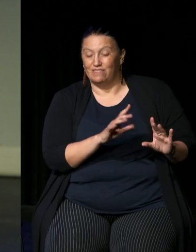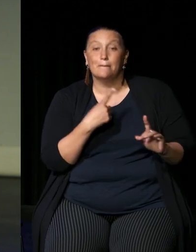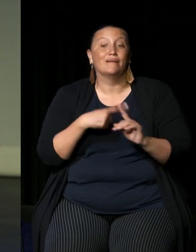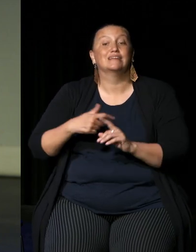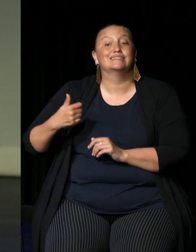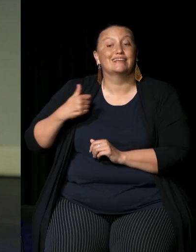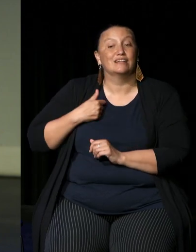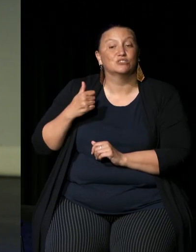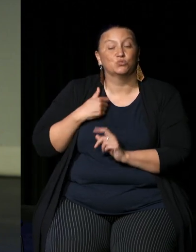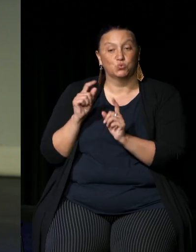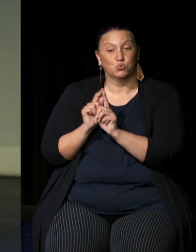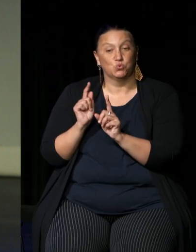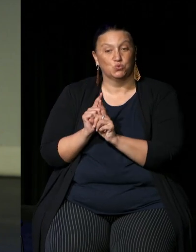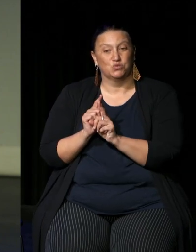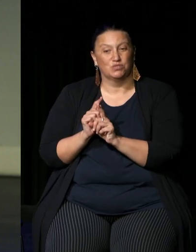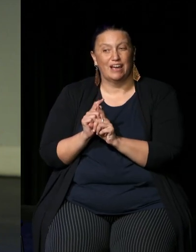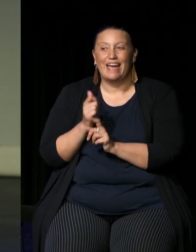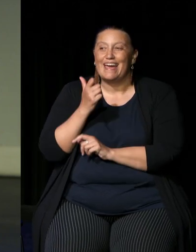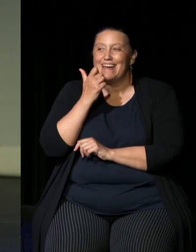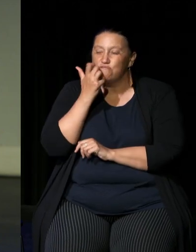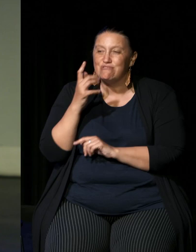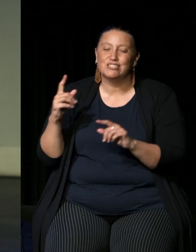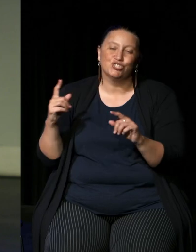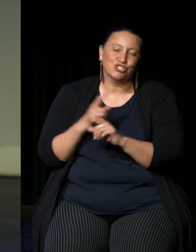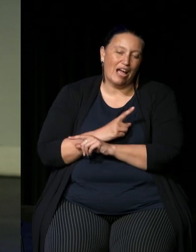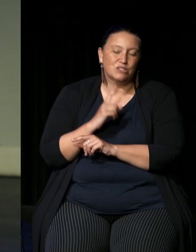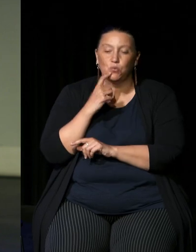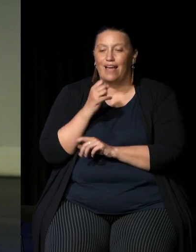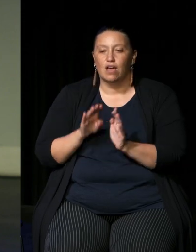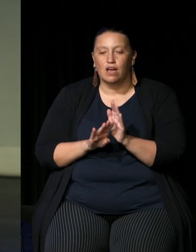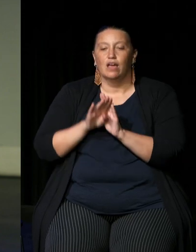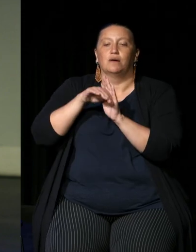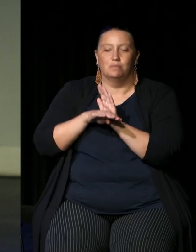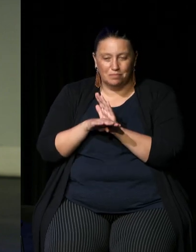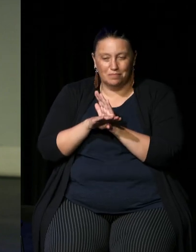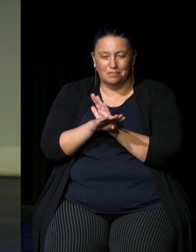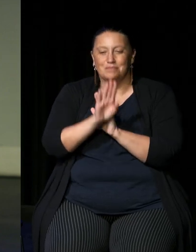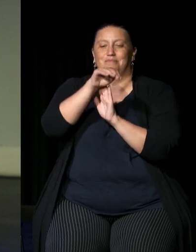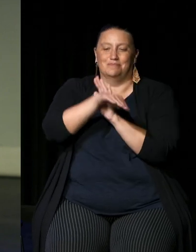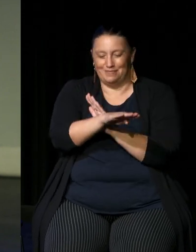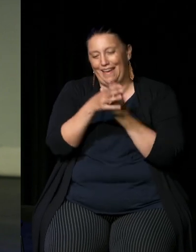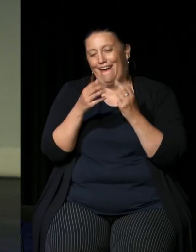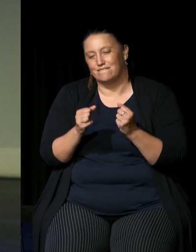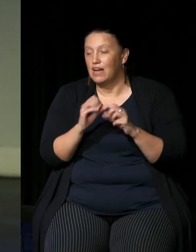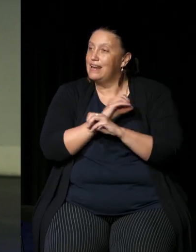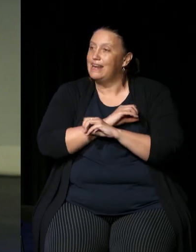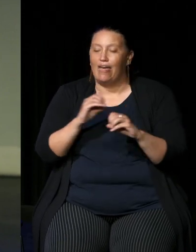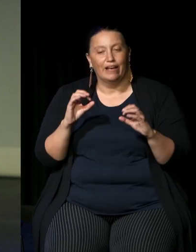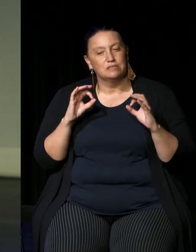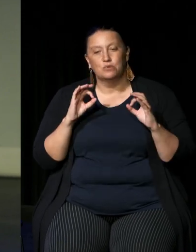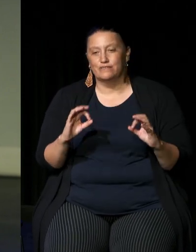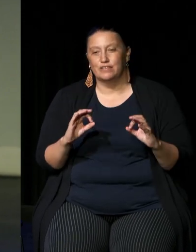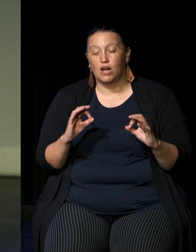every change will have a hiccup nothing is perfect and I think when you make your vote that's exactly